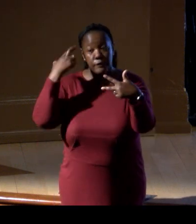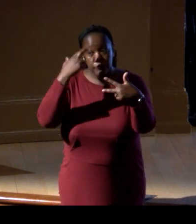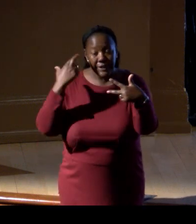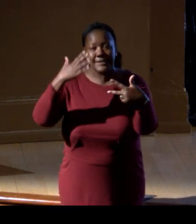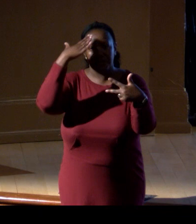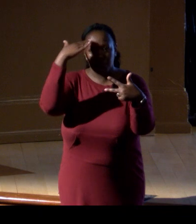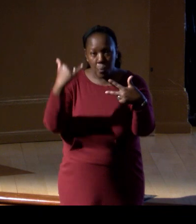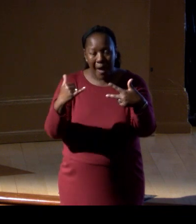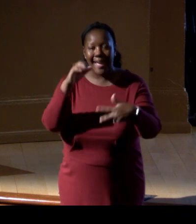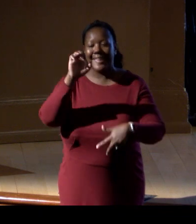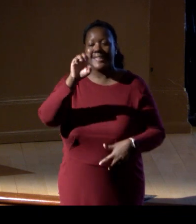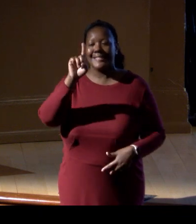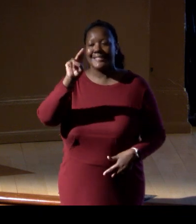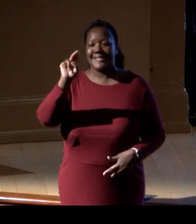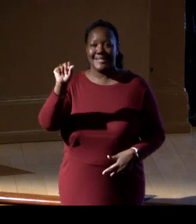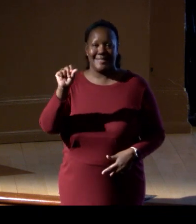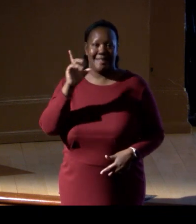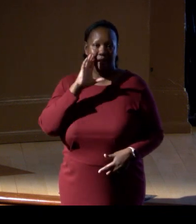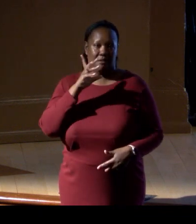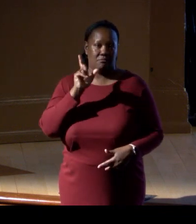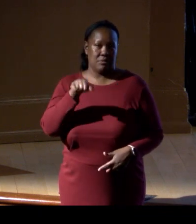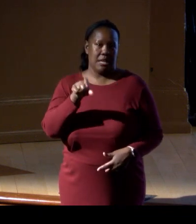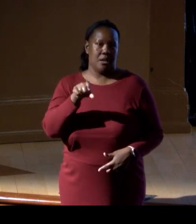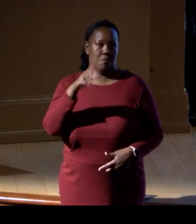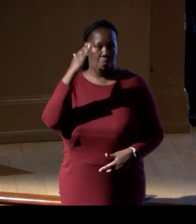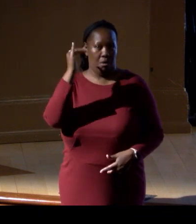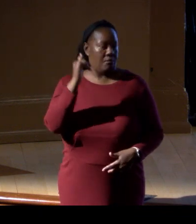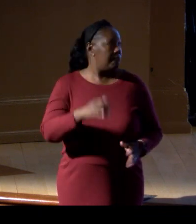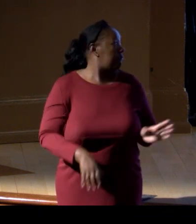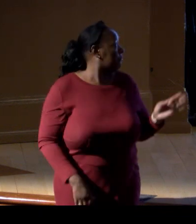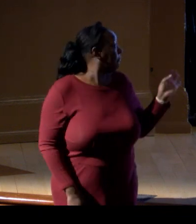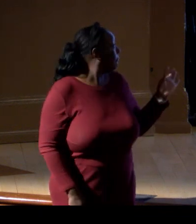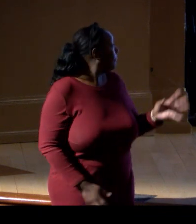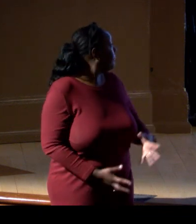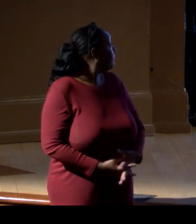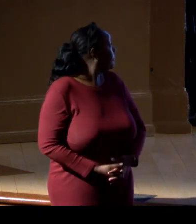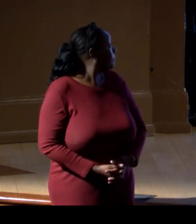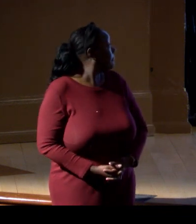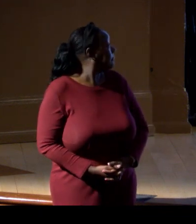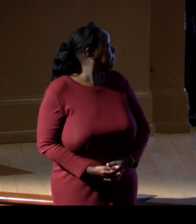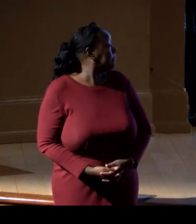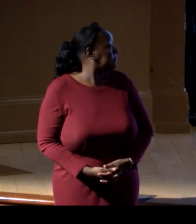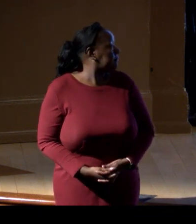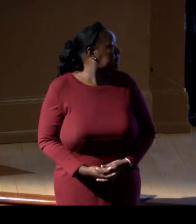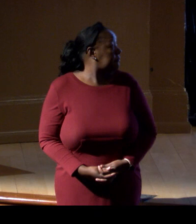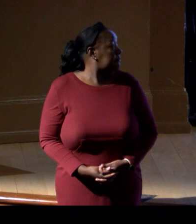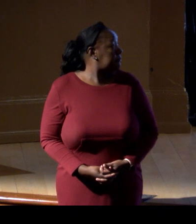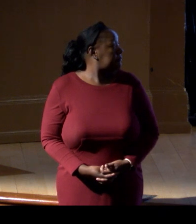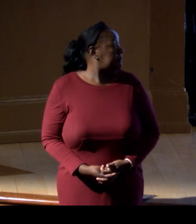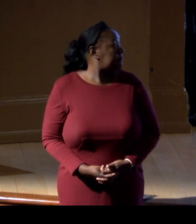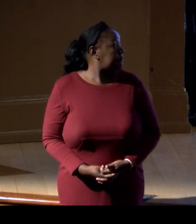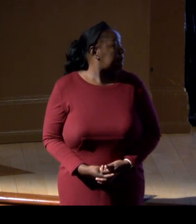from that publication, from that opinion piece, right? And you know all this, right? But I'm going to illustrate with three examples.